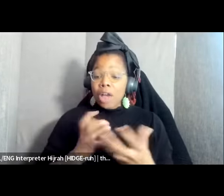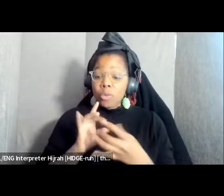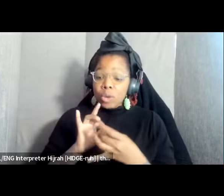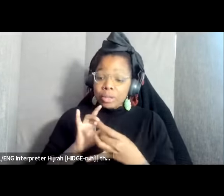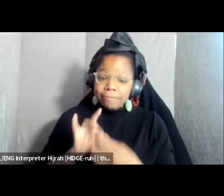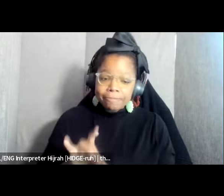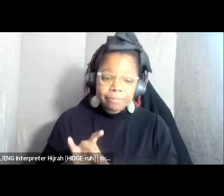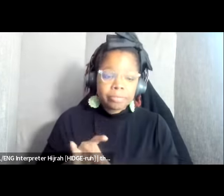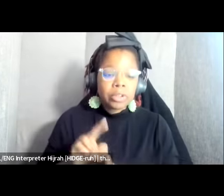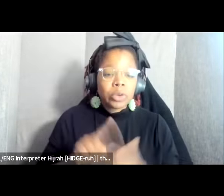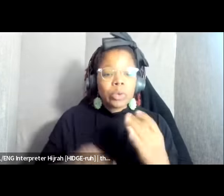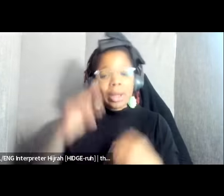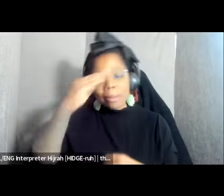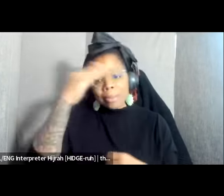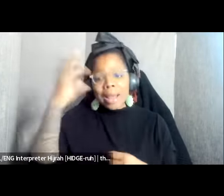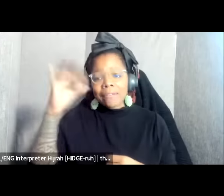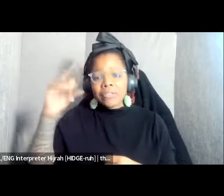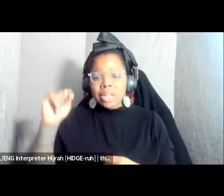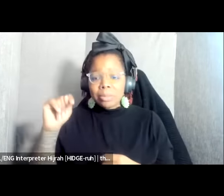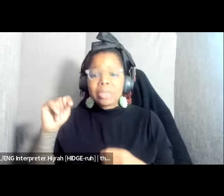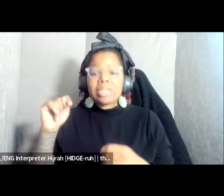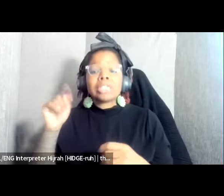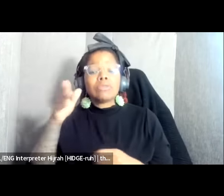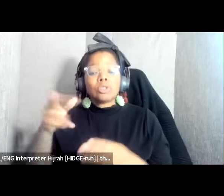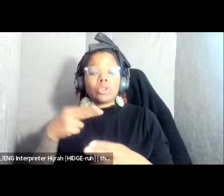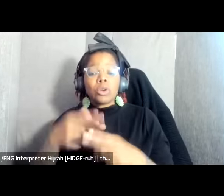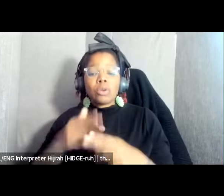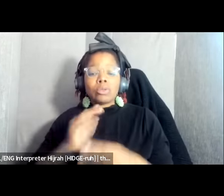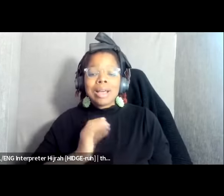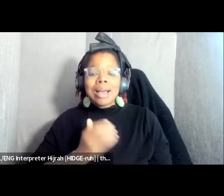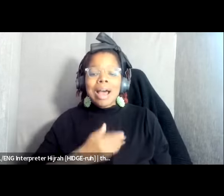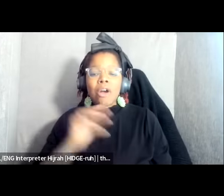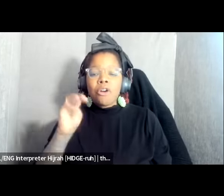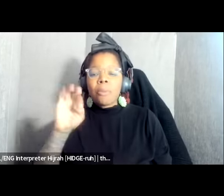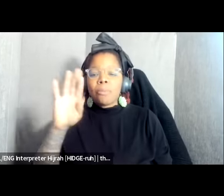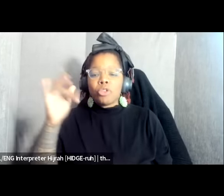feminist future calls our meridians our meridians are our principles it's the